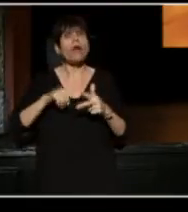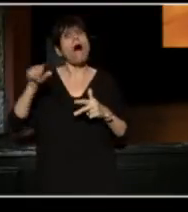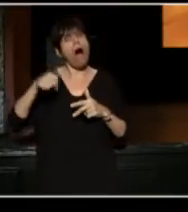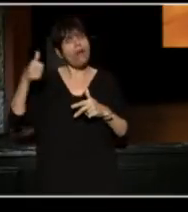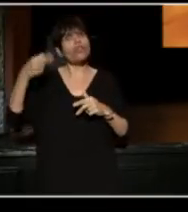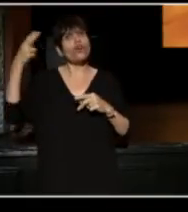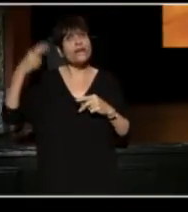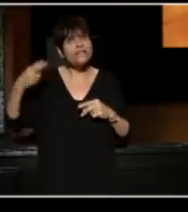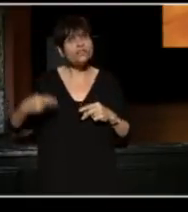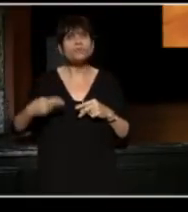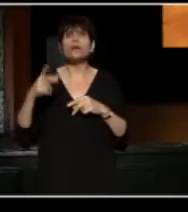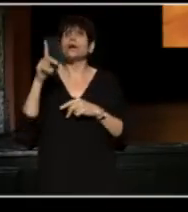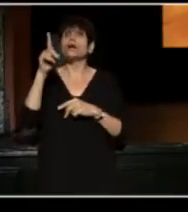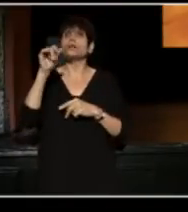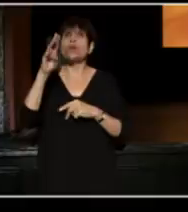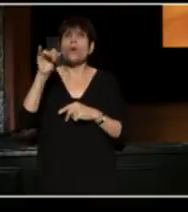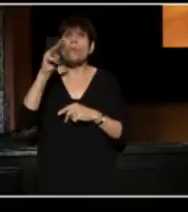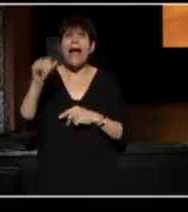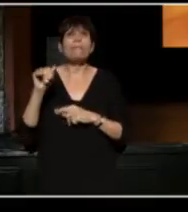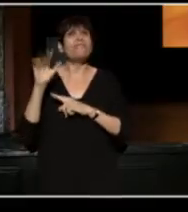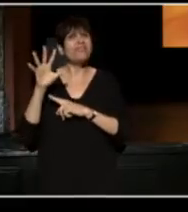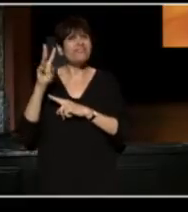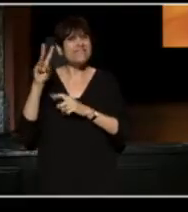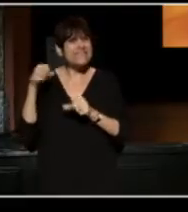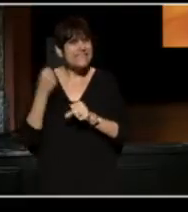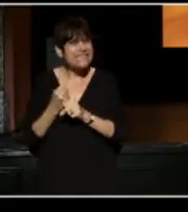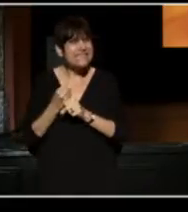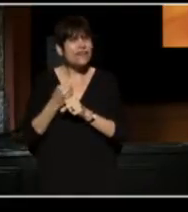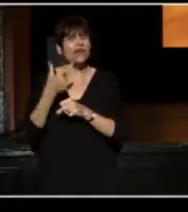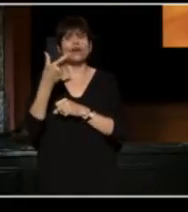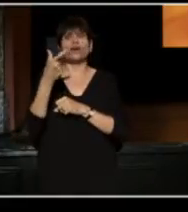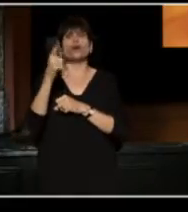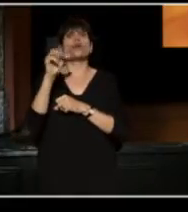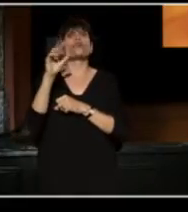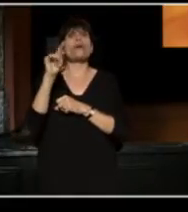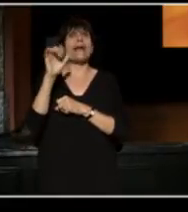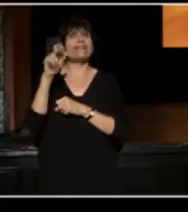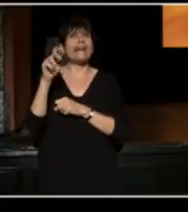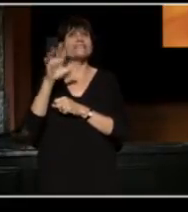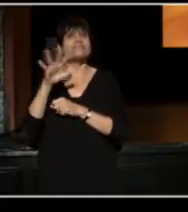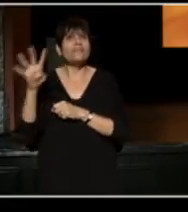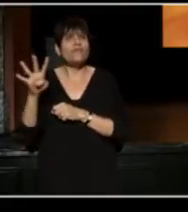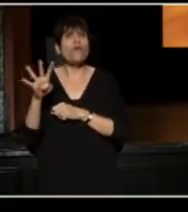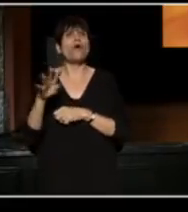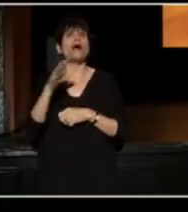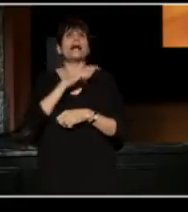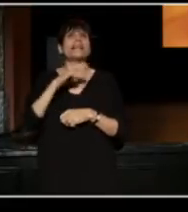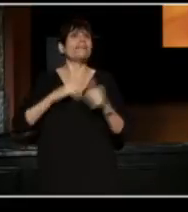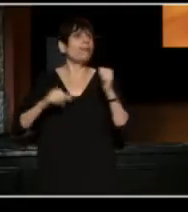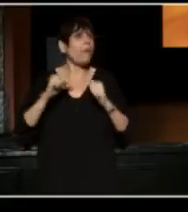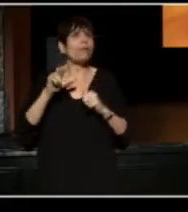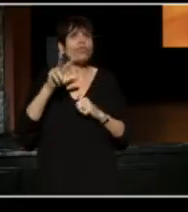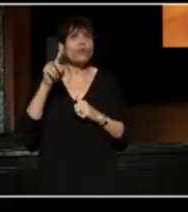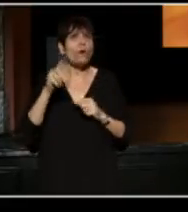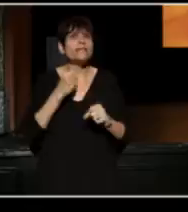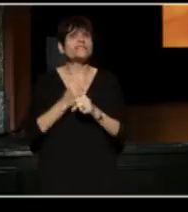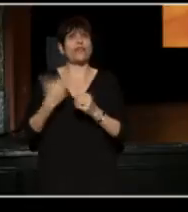Dobama Theater has been around for 56 years, Great Lakes Theater for 54, Cleveland Public Theater, 31, and then, the new kid on the block,